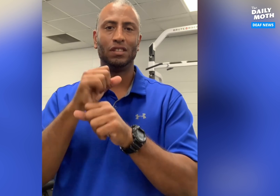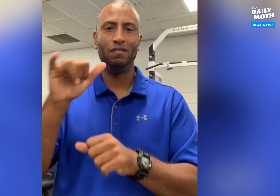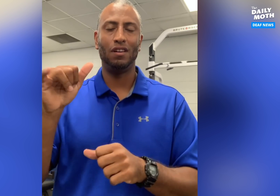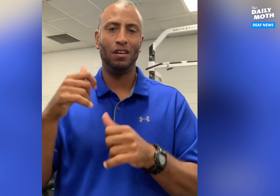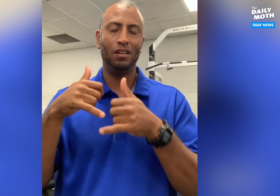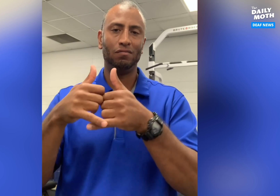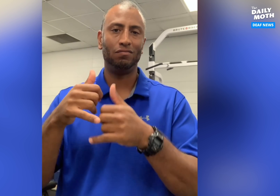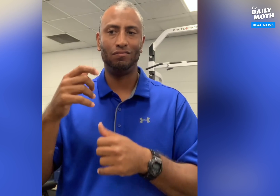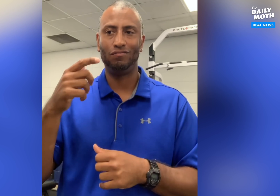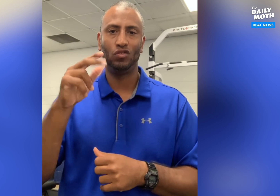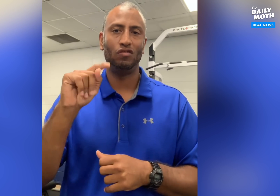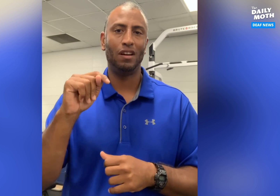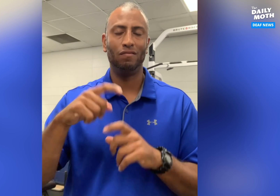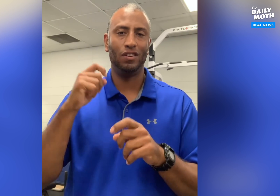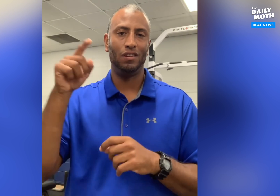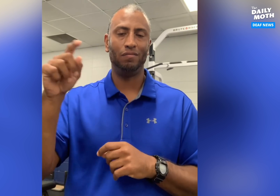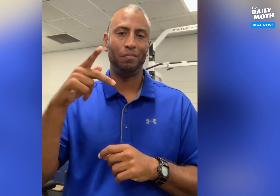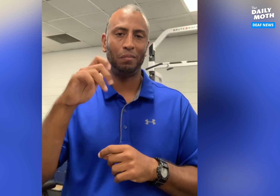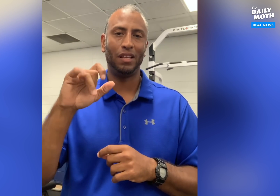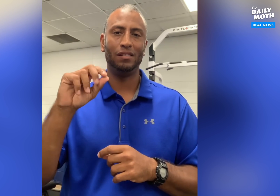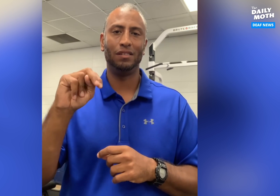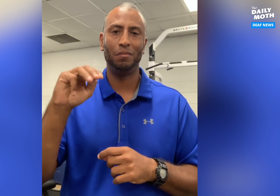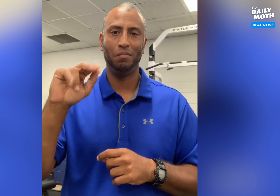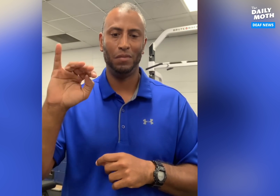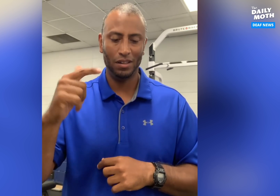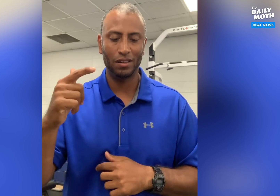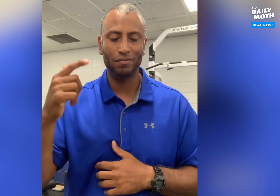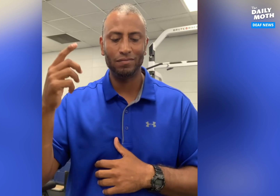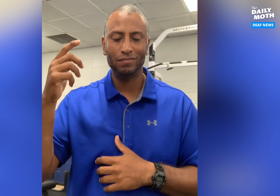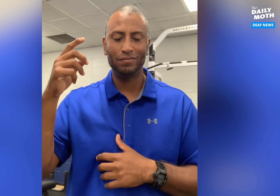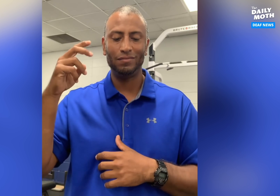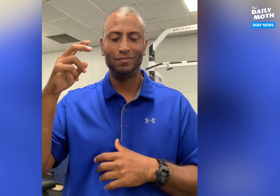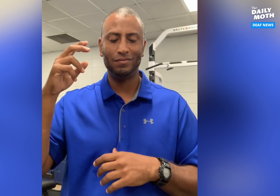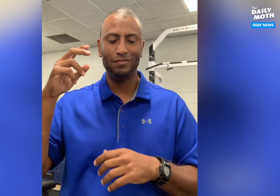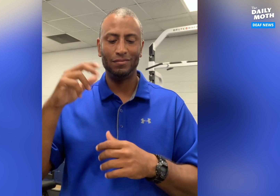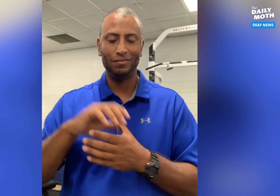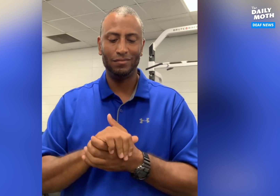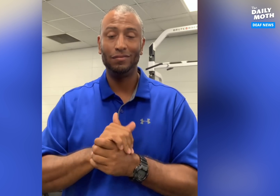the grant from Peyton Manning.